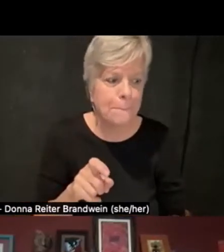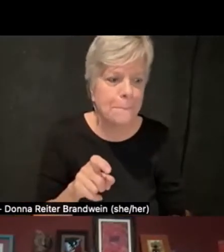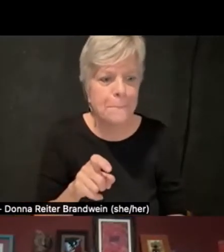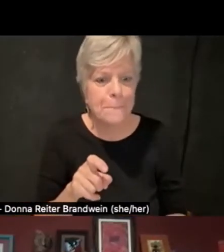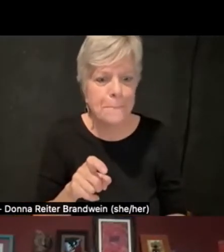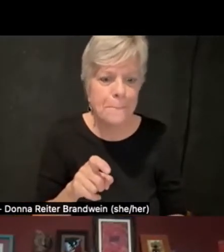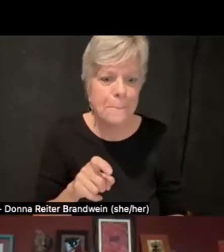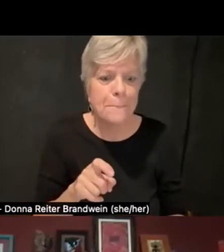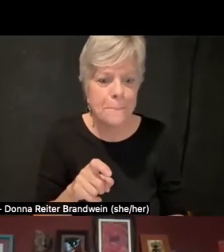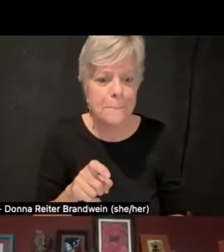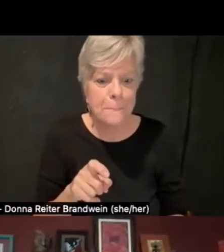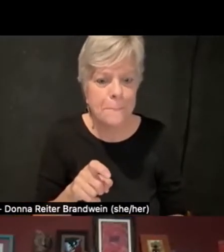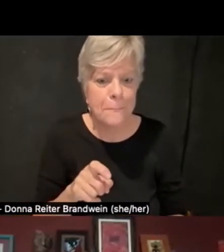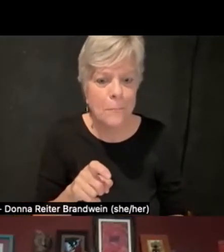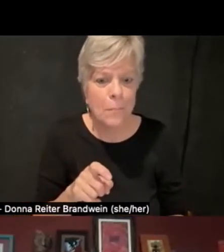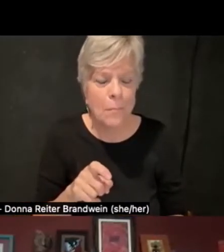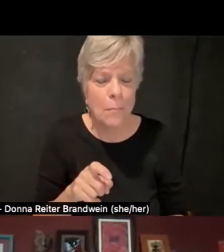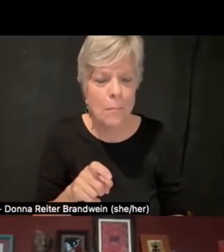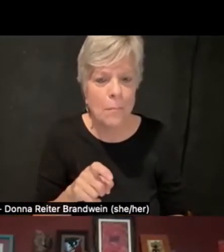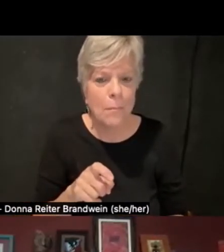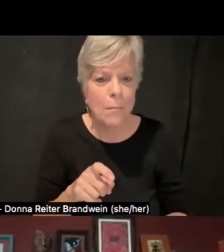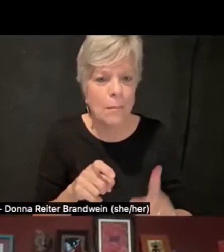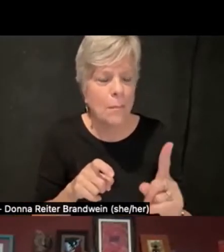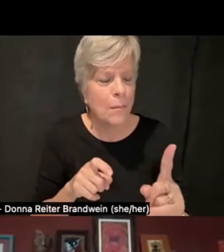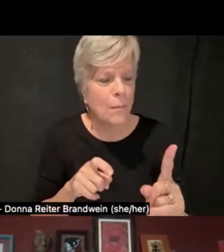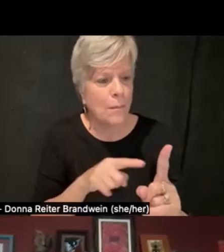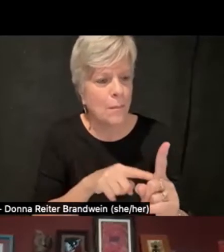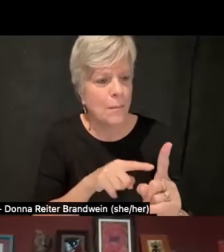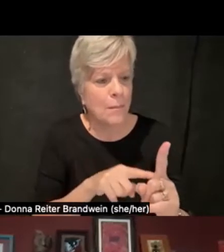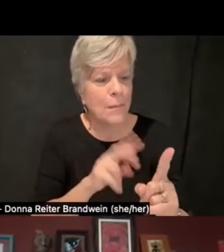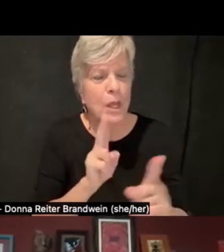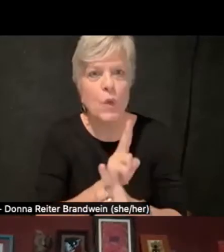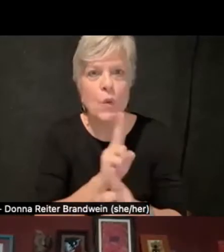the culture of access and increasing access seriously,